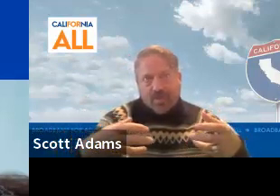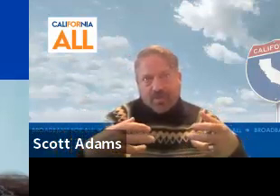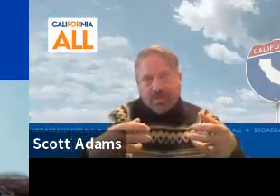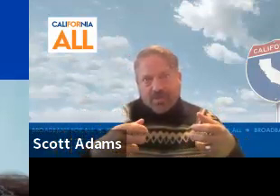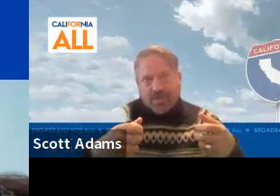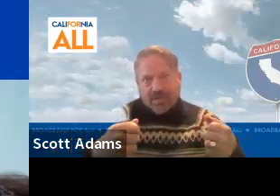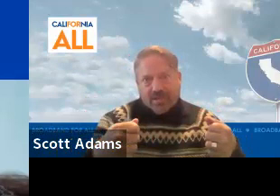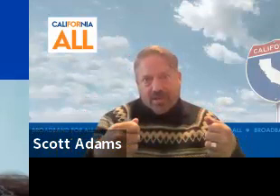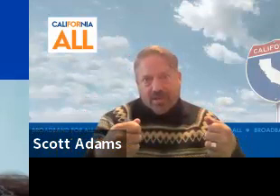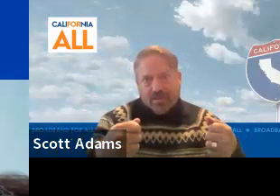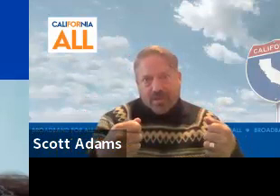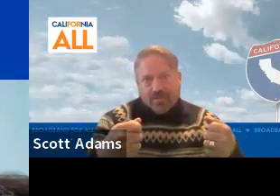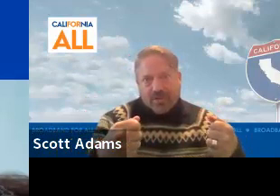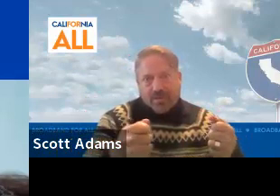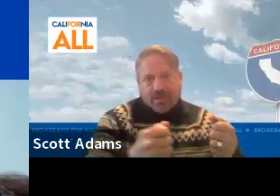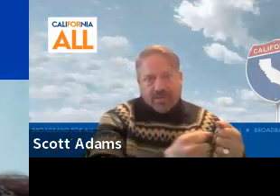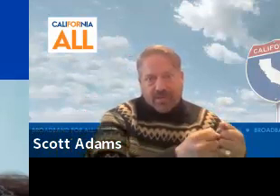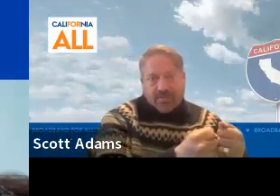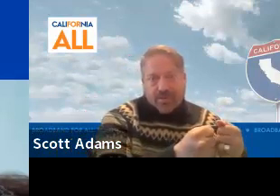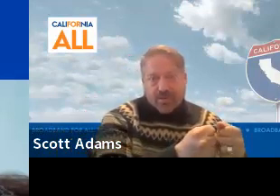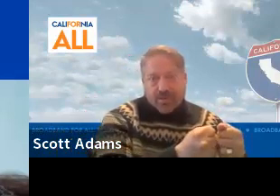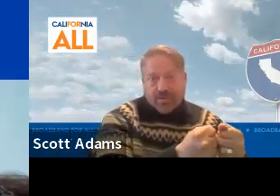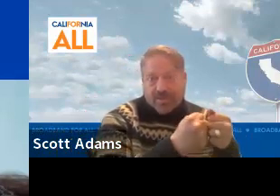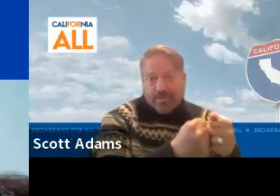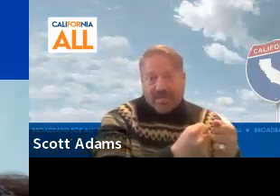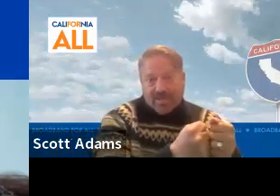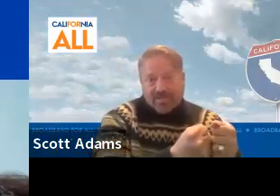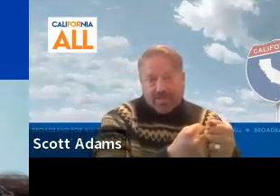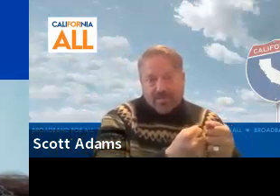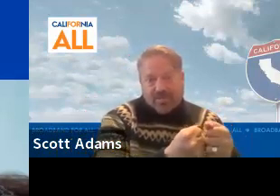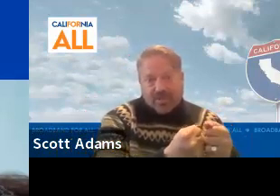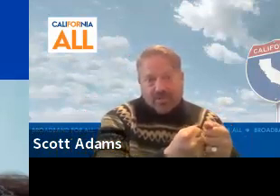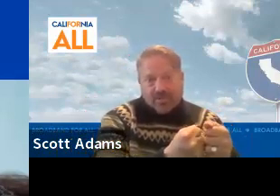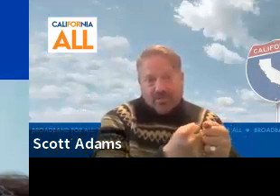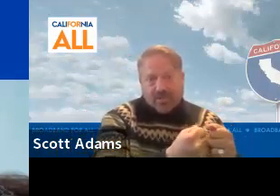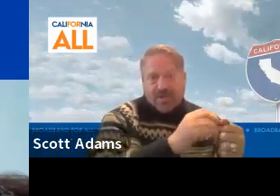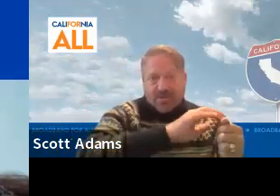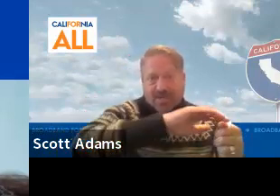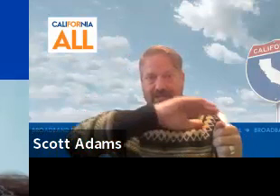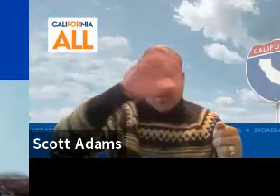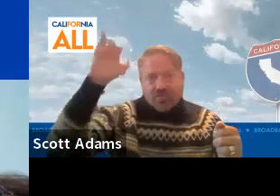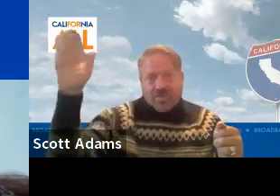populations that there is a need for just the basic digital skills, and so not to like,